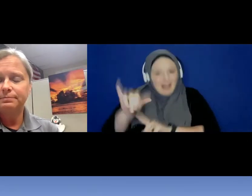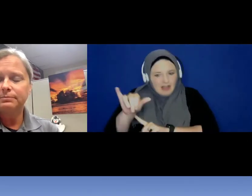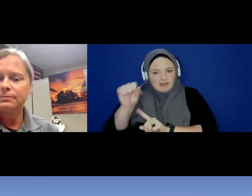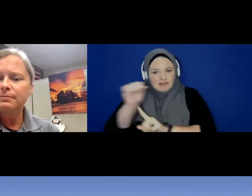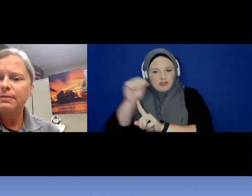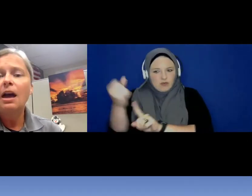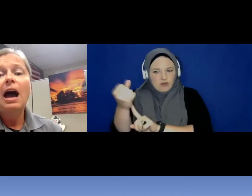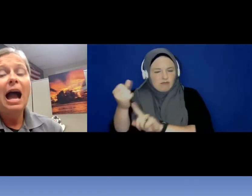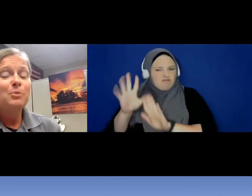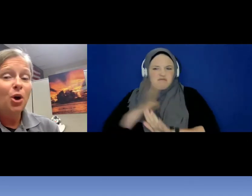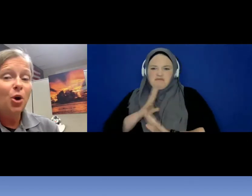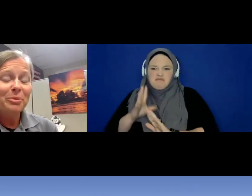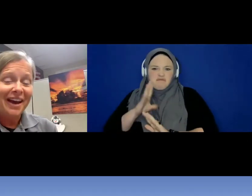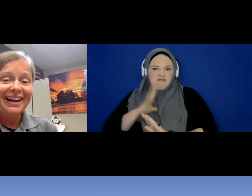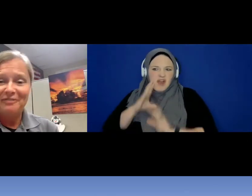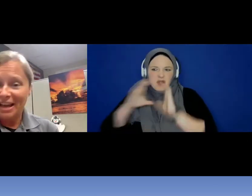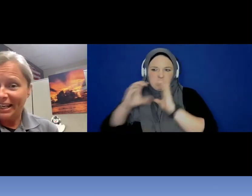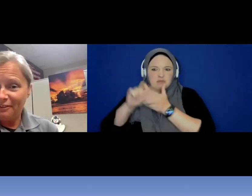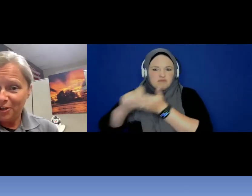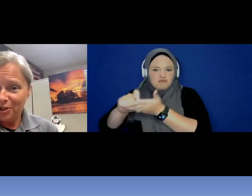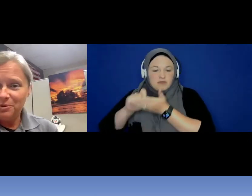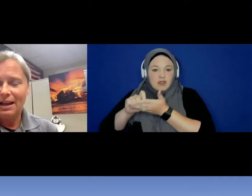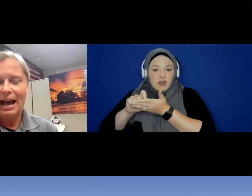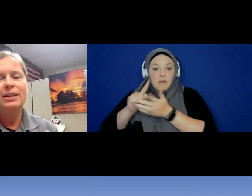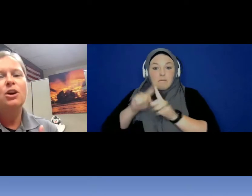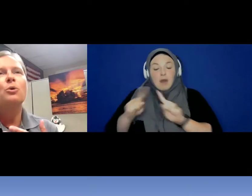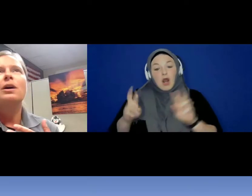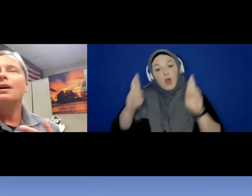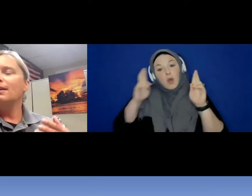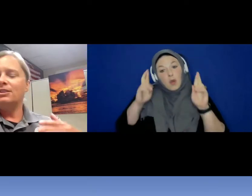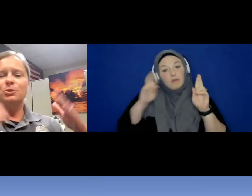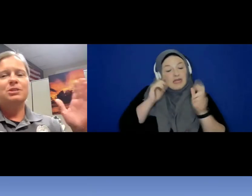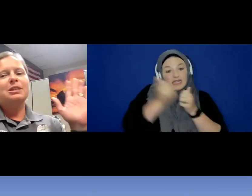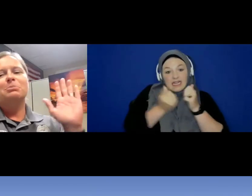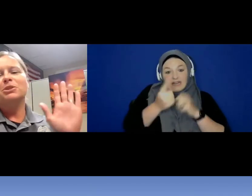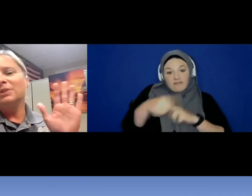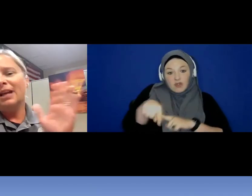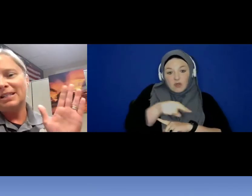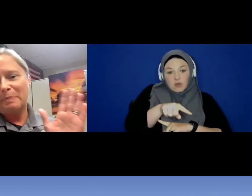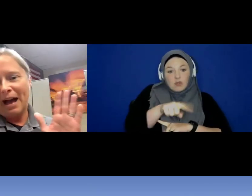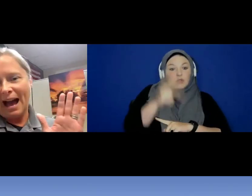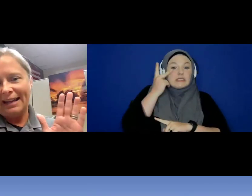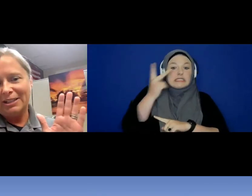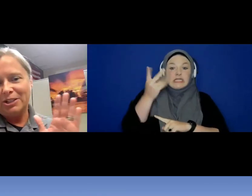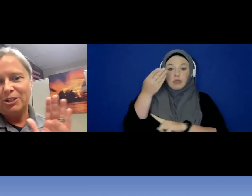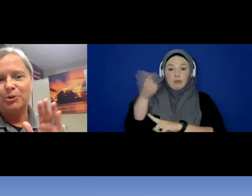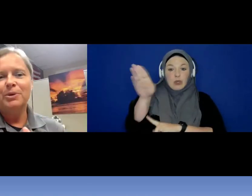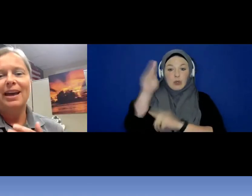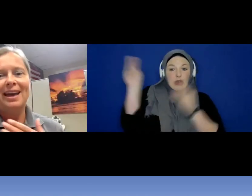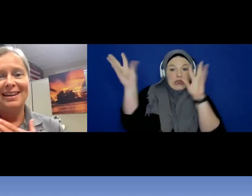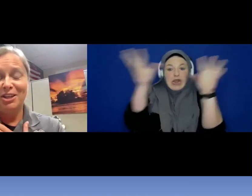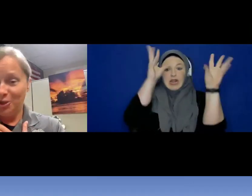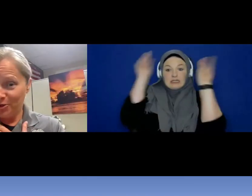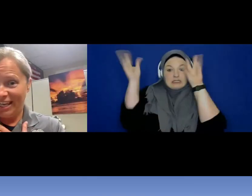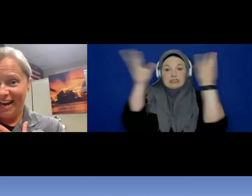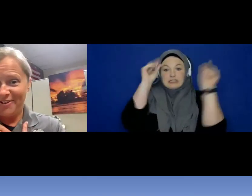I would hope that if any of you I know you see the blue lights behind you, and you are scared